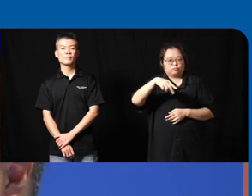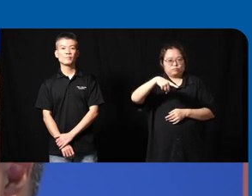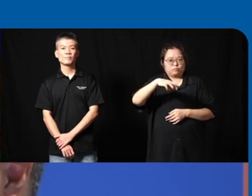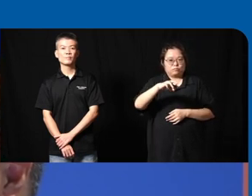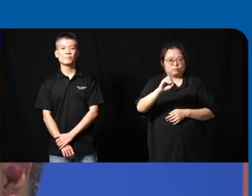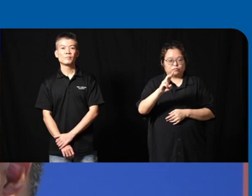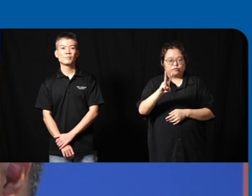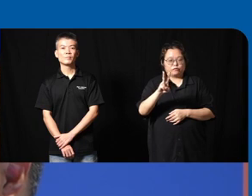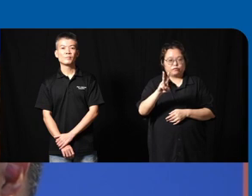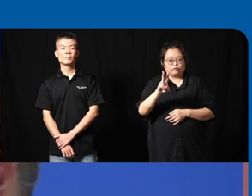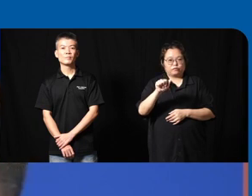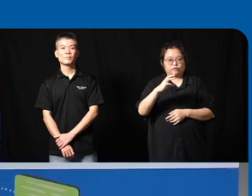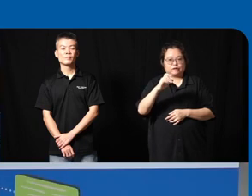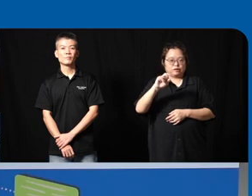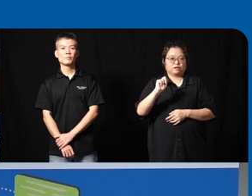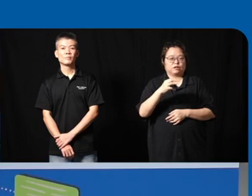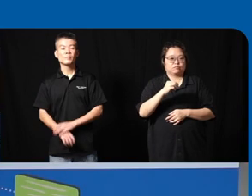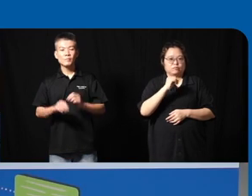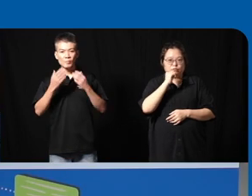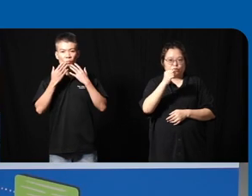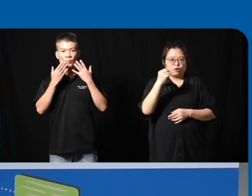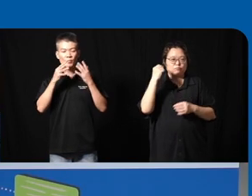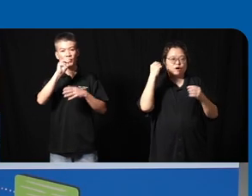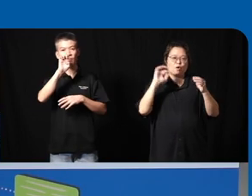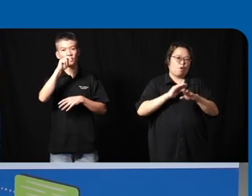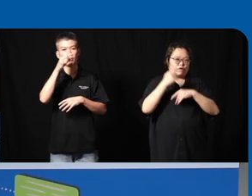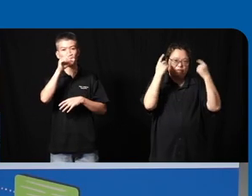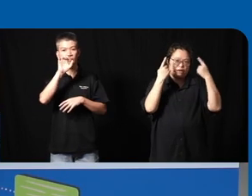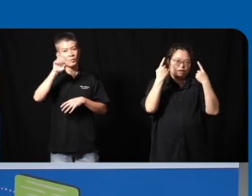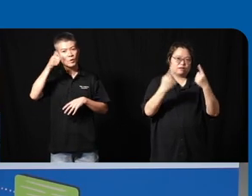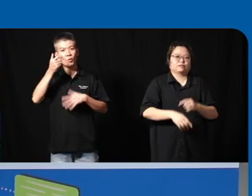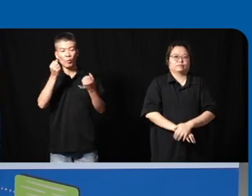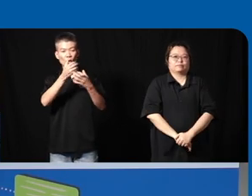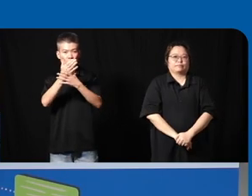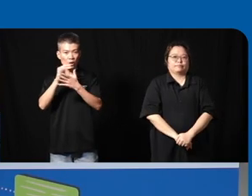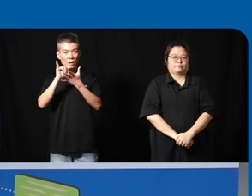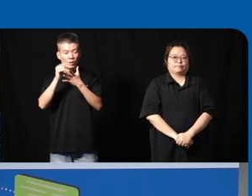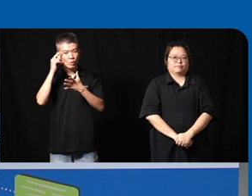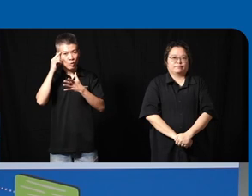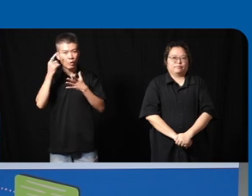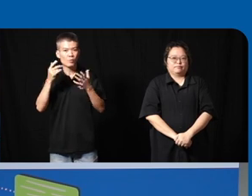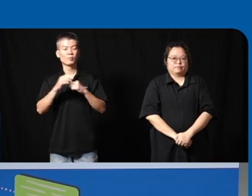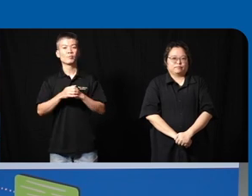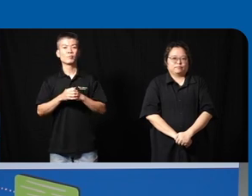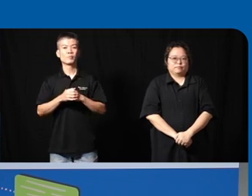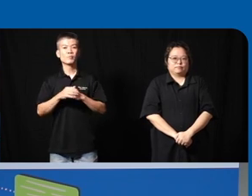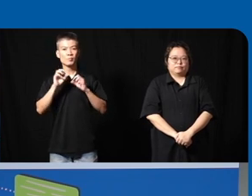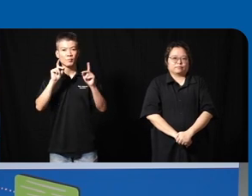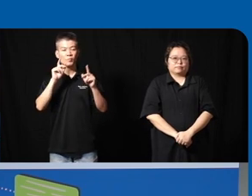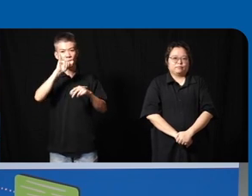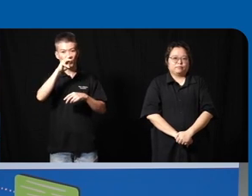uh yeah thank you thanks M any of you want to share additional thoughts ra okay James yeah